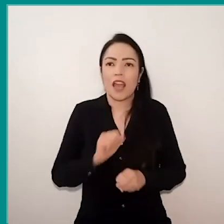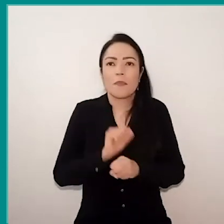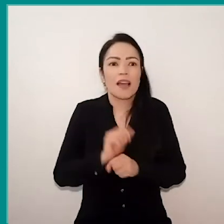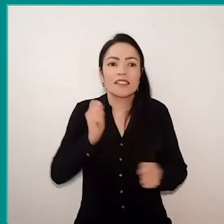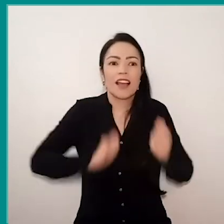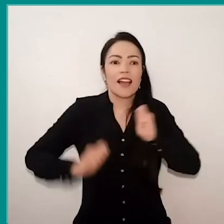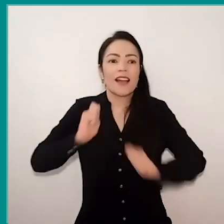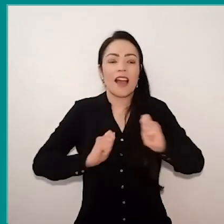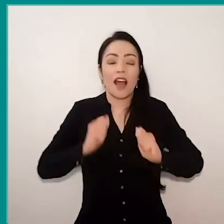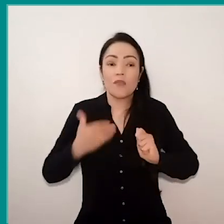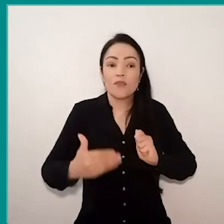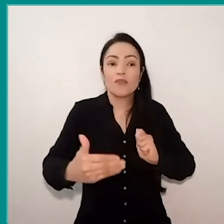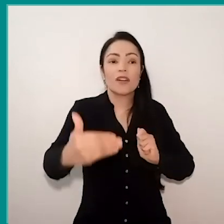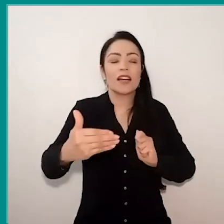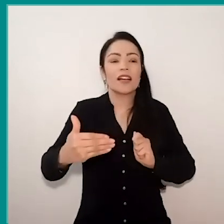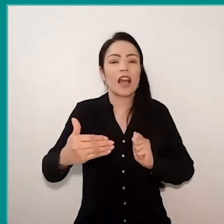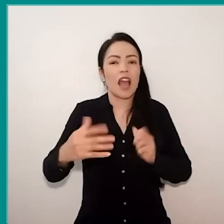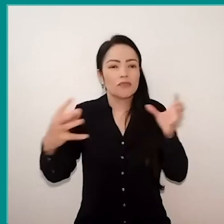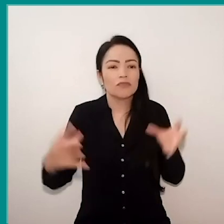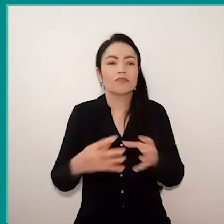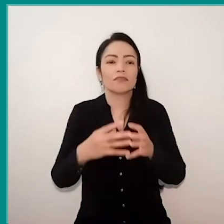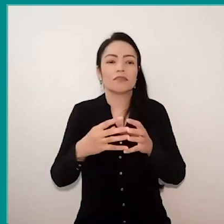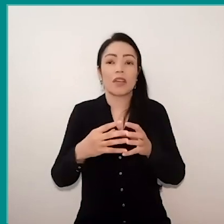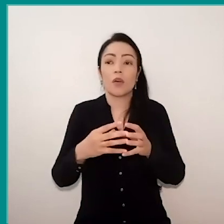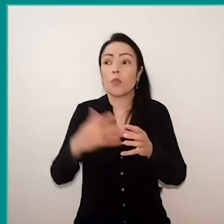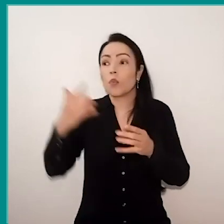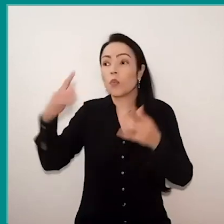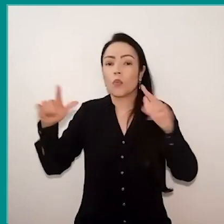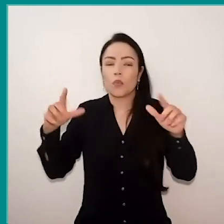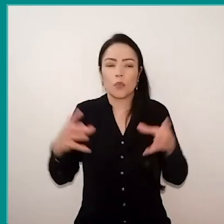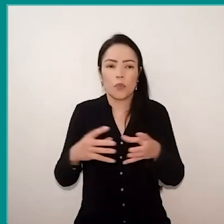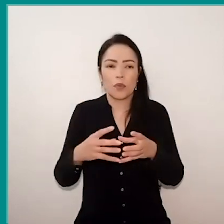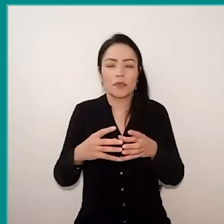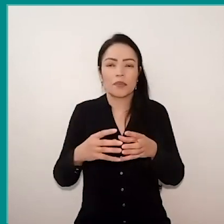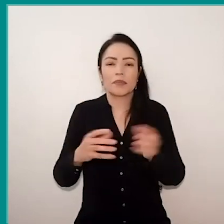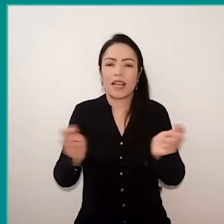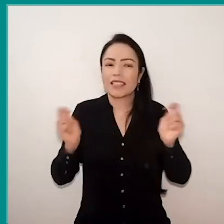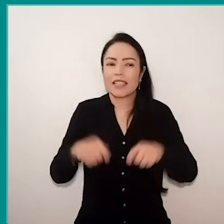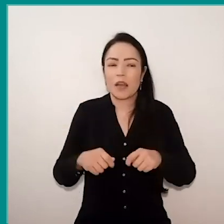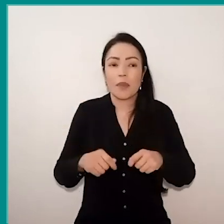hope to do is to join with others to do it the other way."